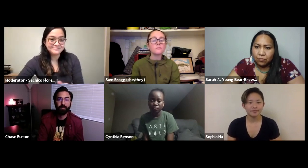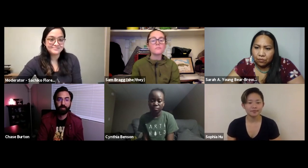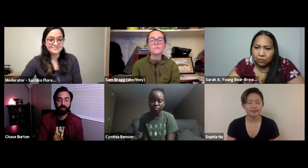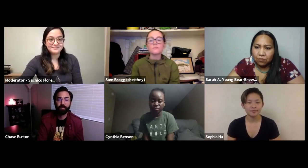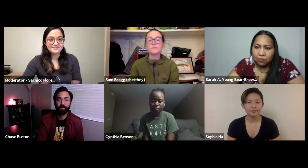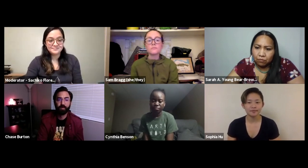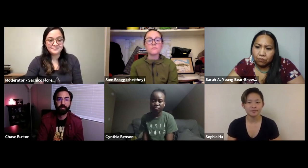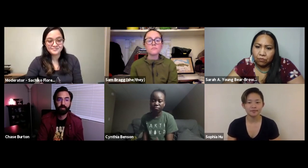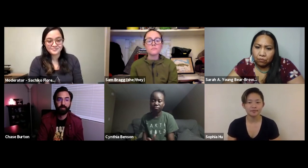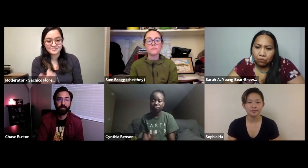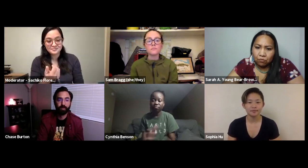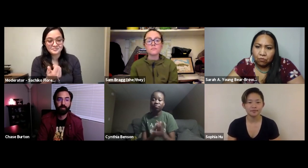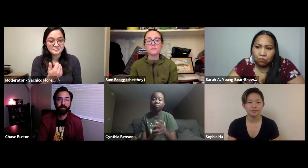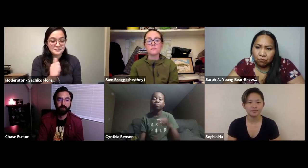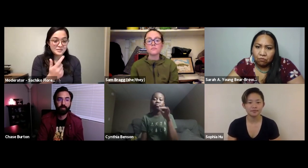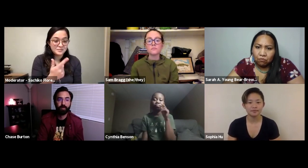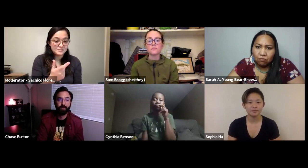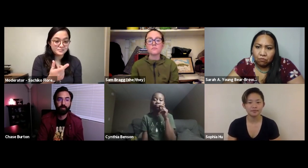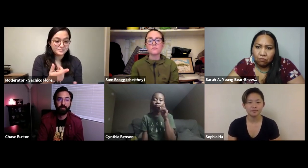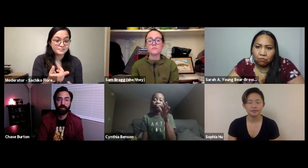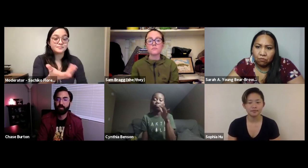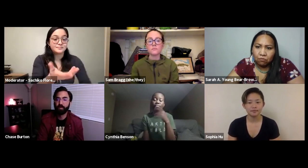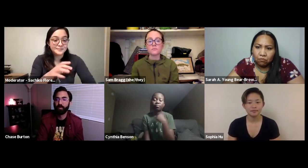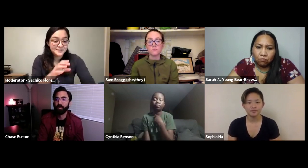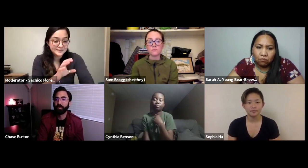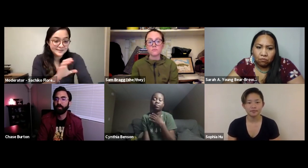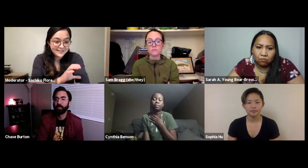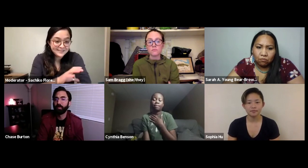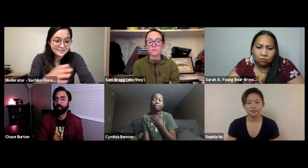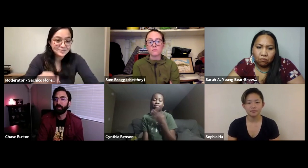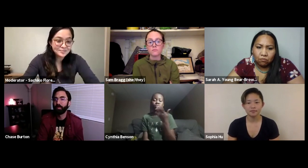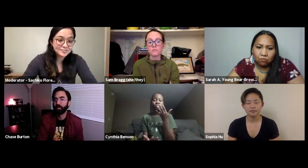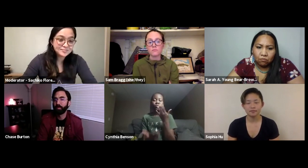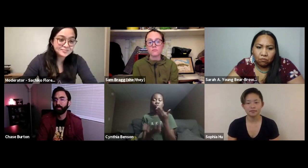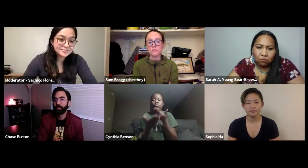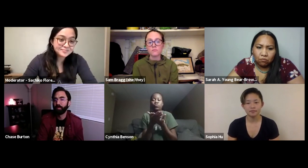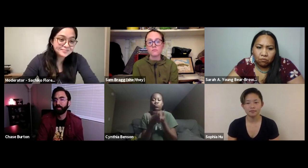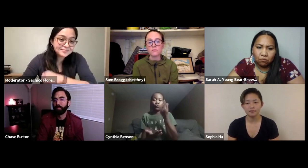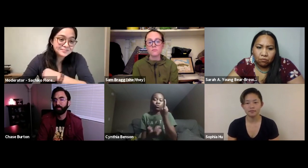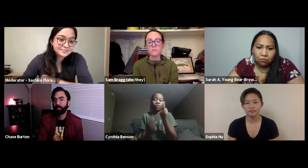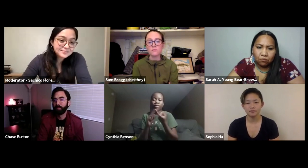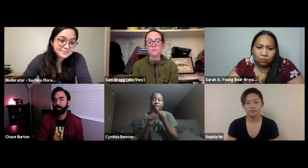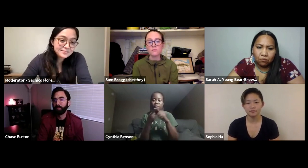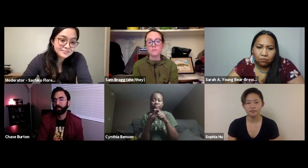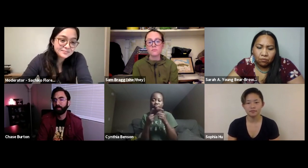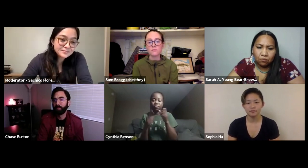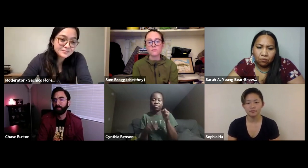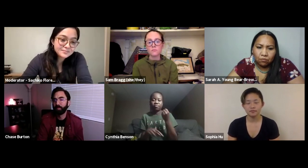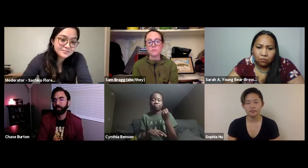I don't have that access. CYNTHIA: Yeah I wanted to make another comment.